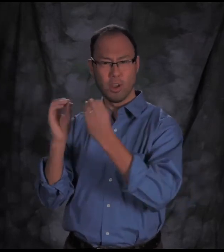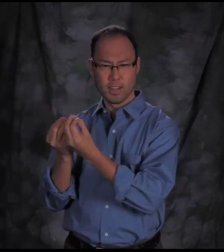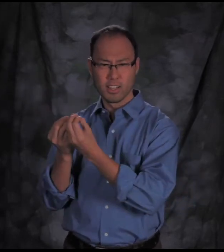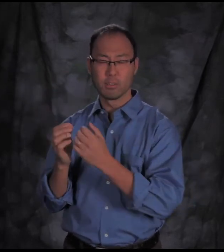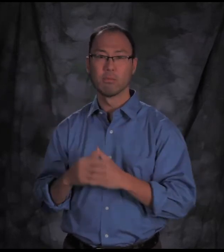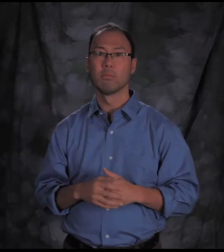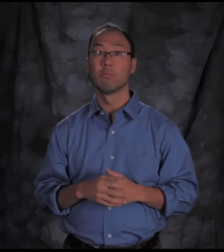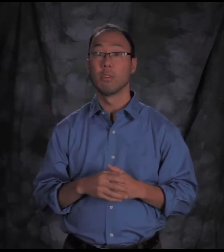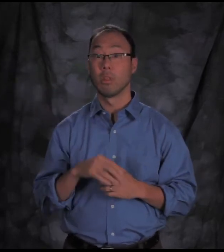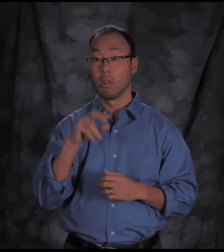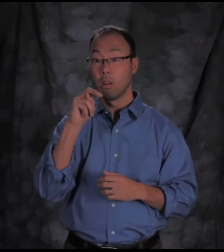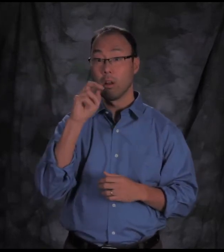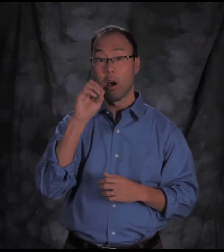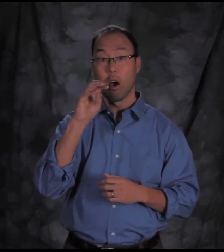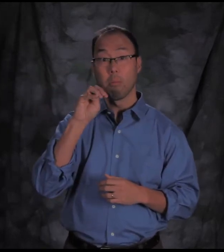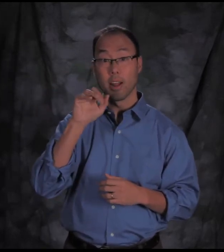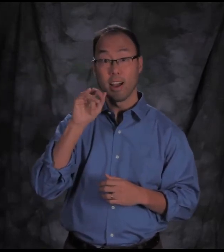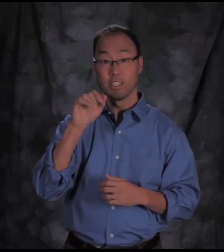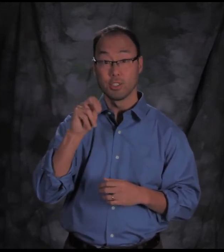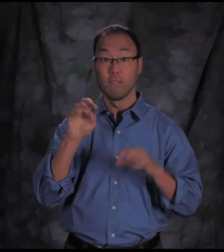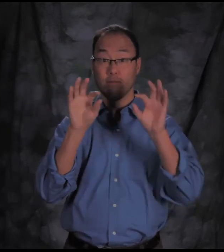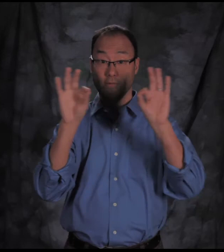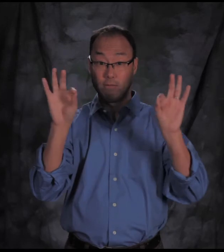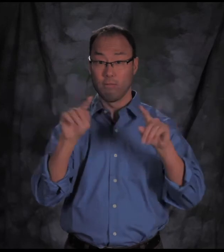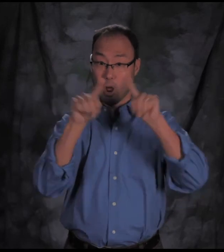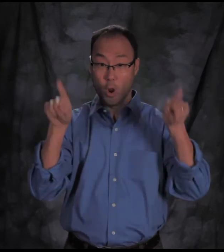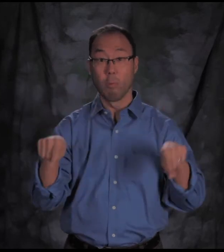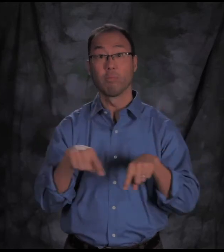of individuals or organizations.